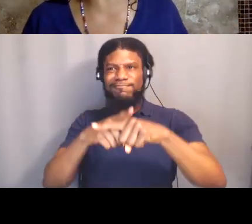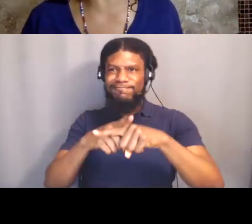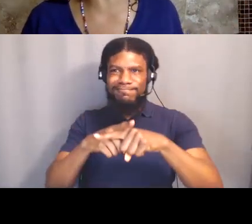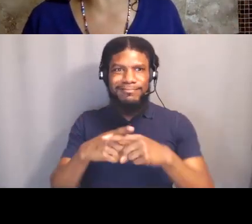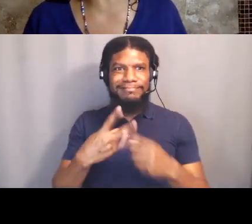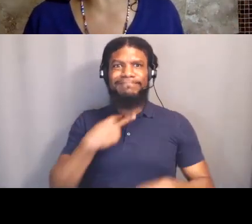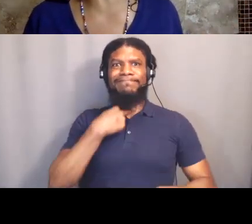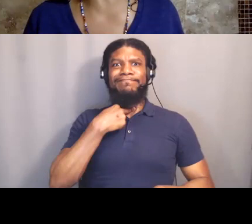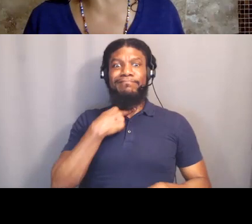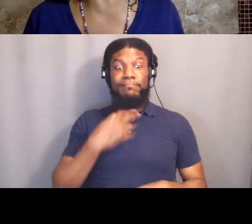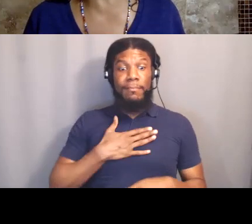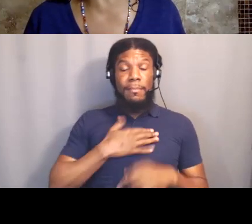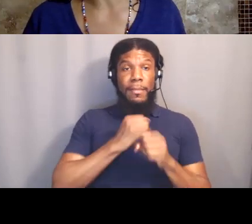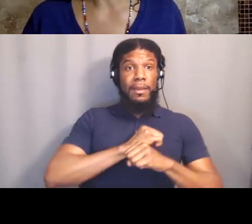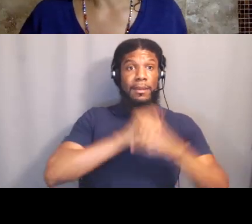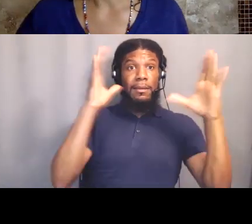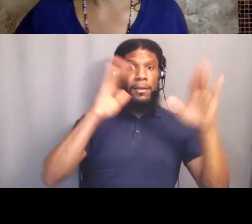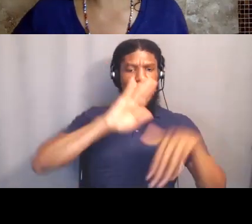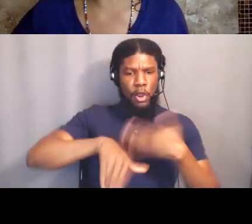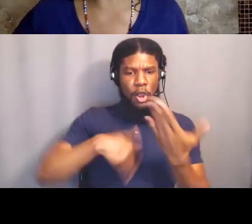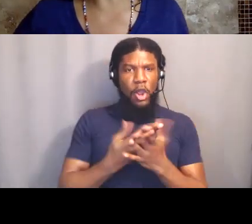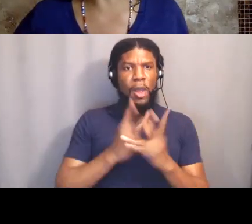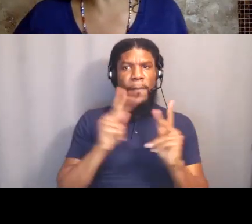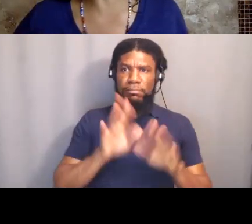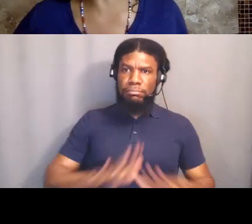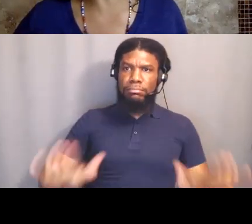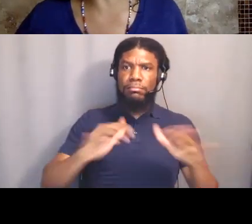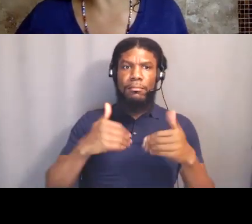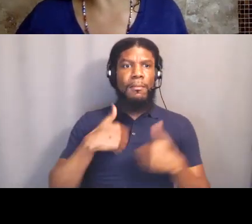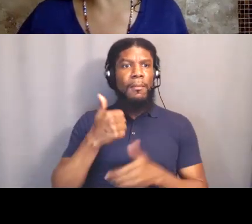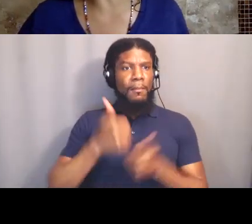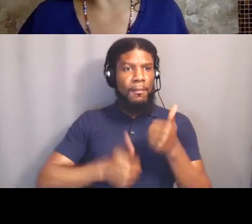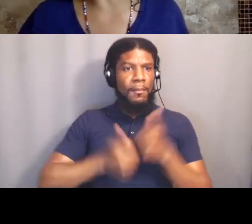of what they needed most of what they want, but the reality is we live in capitalism